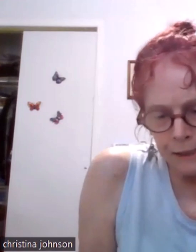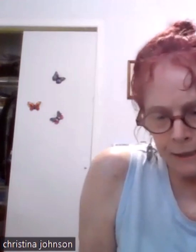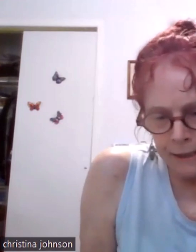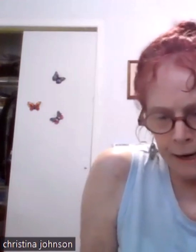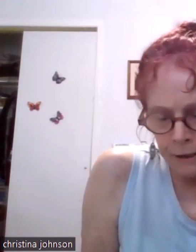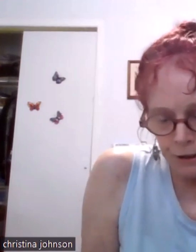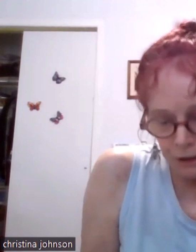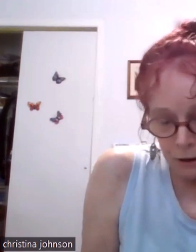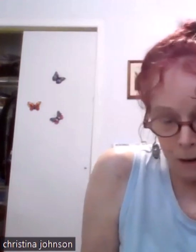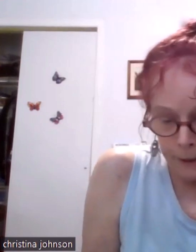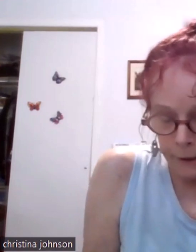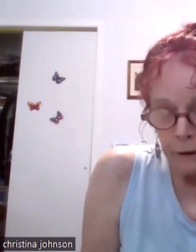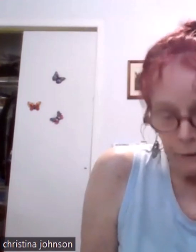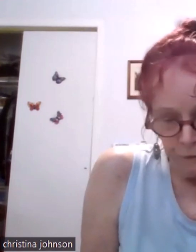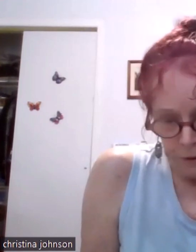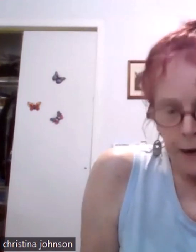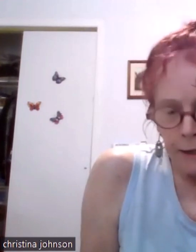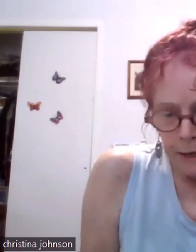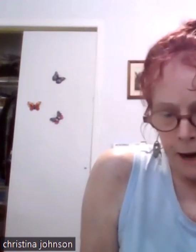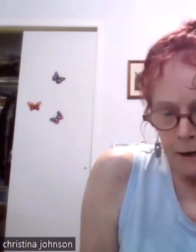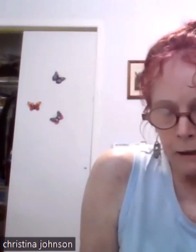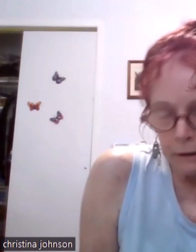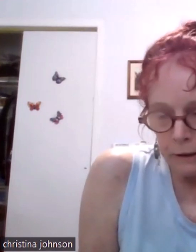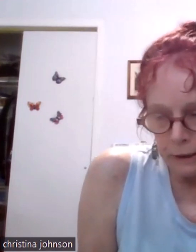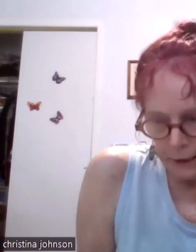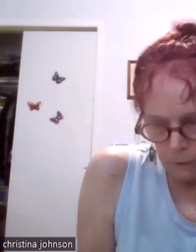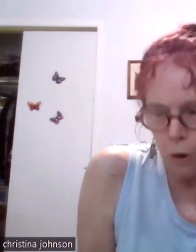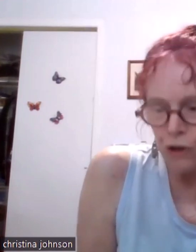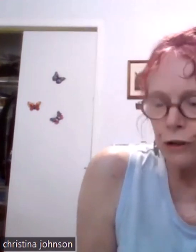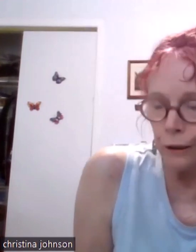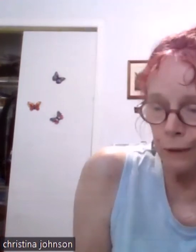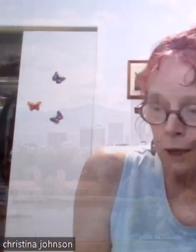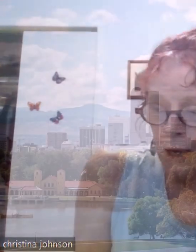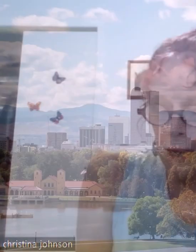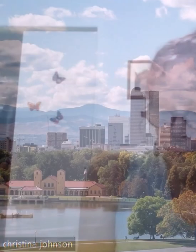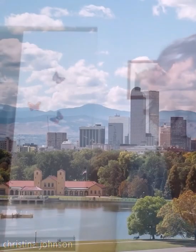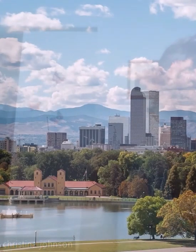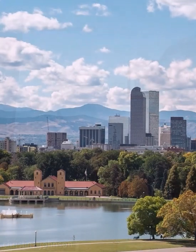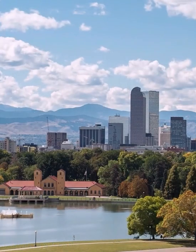we were asked to stay to lobby for the ADA in Washington.